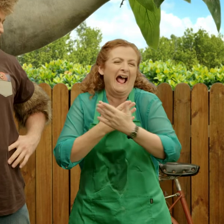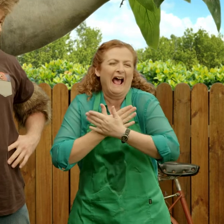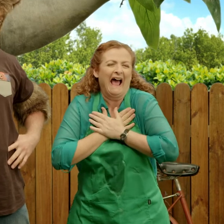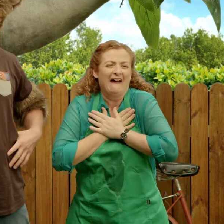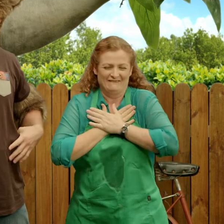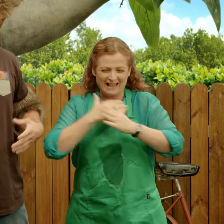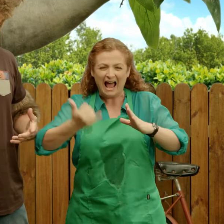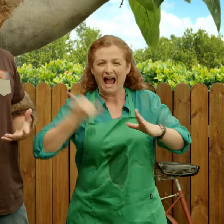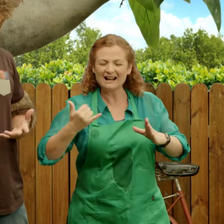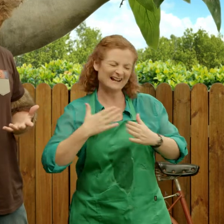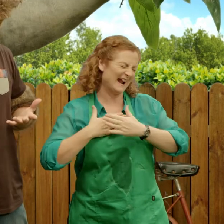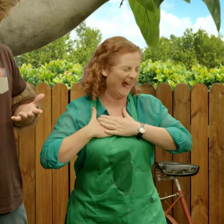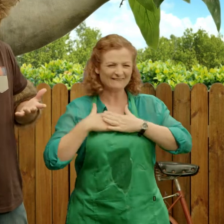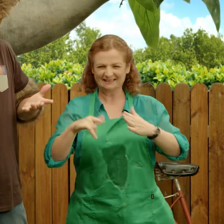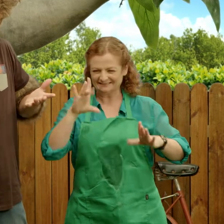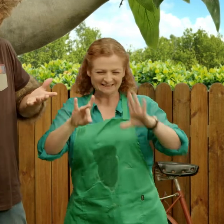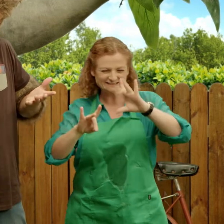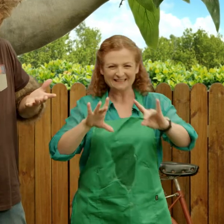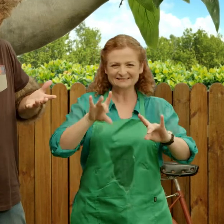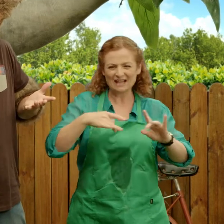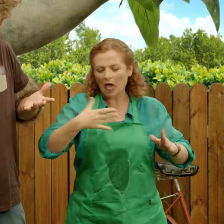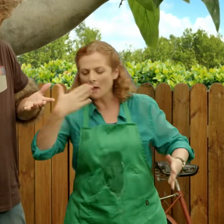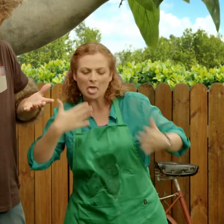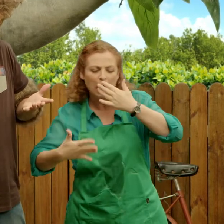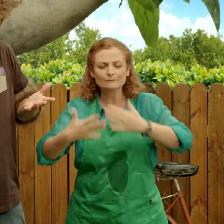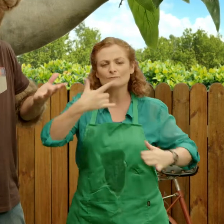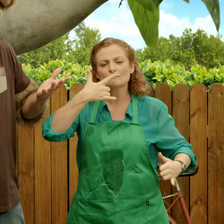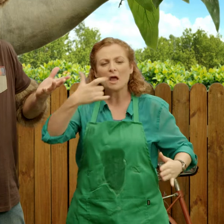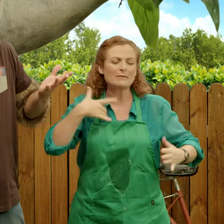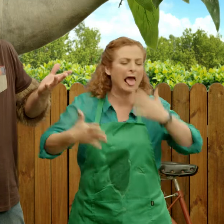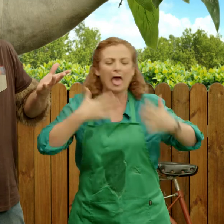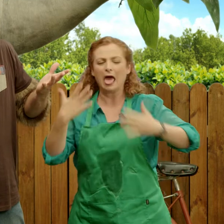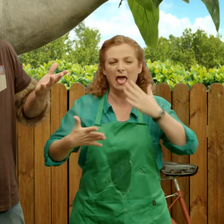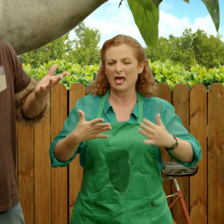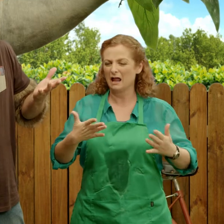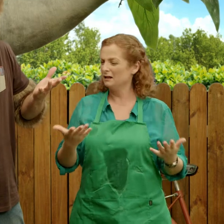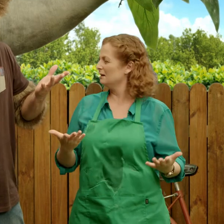You know I love sticky, sticky honey. Oh well.